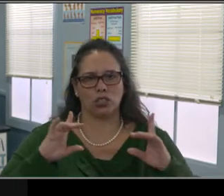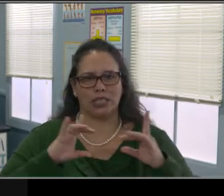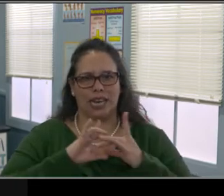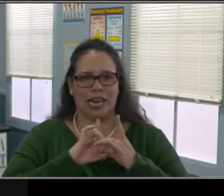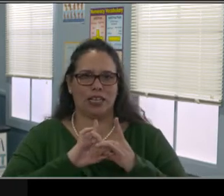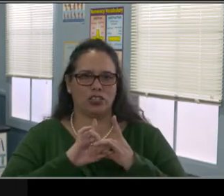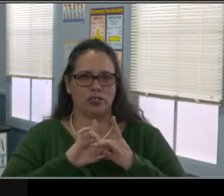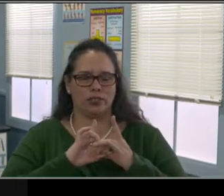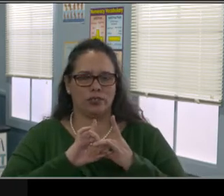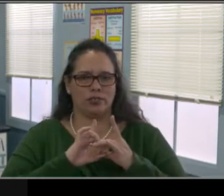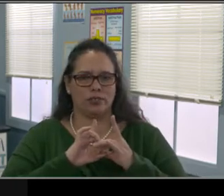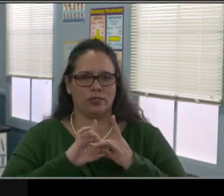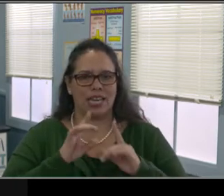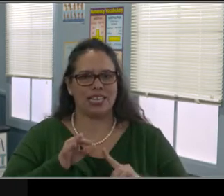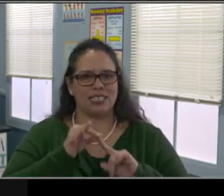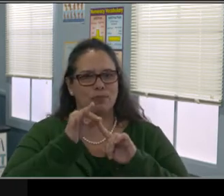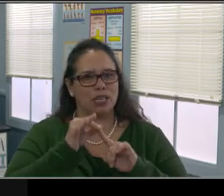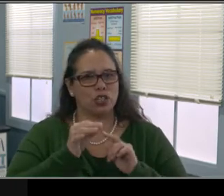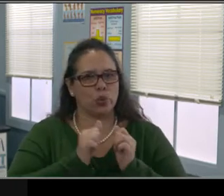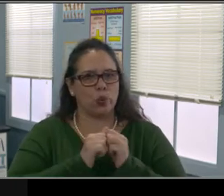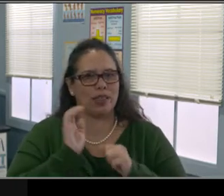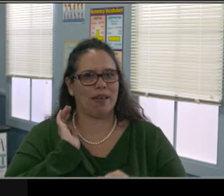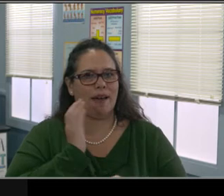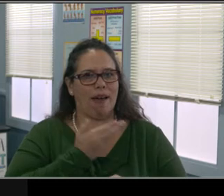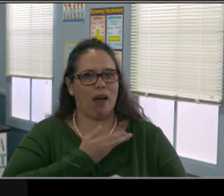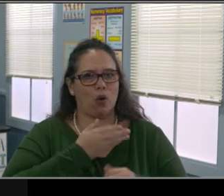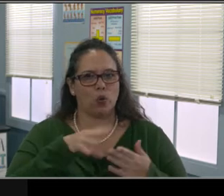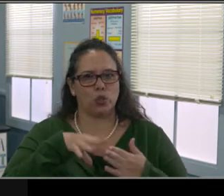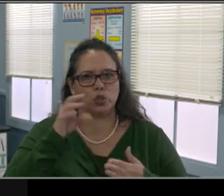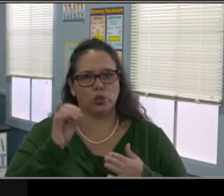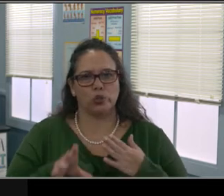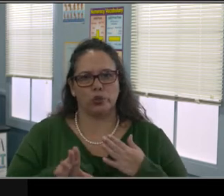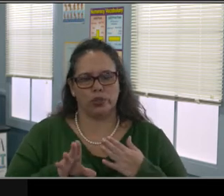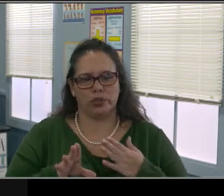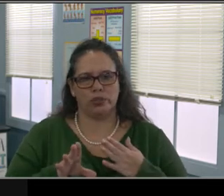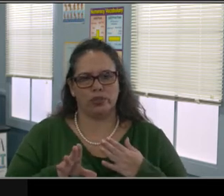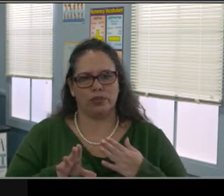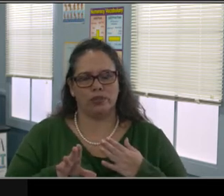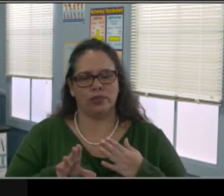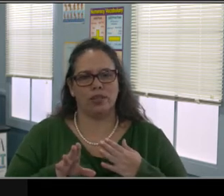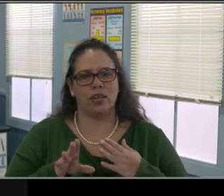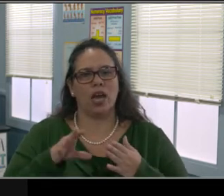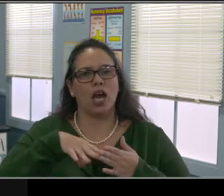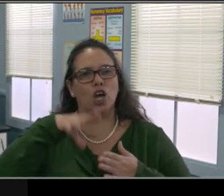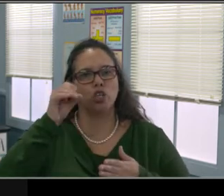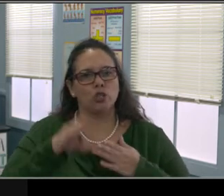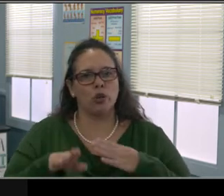Now there's gonna be increased stress for everyone. I feel it. My wife feels it. My kids feel it.